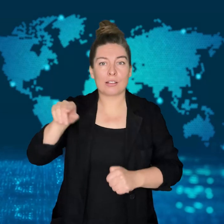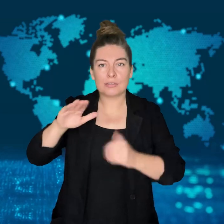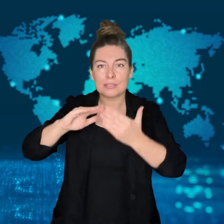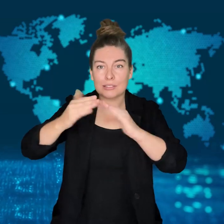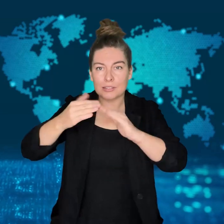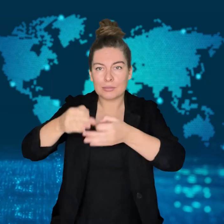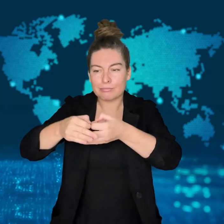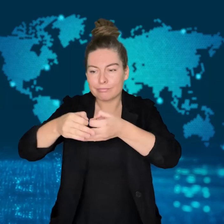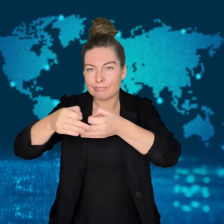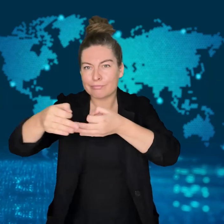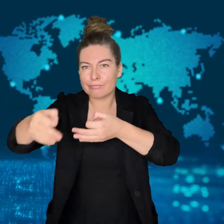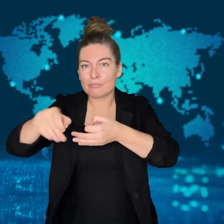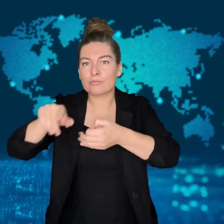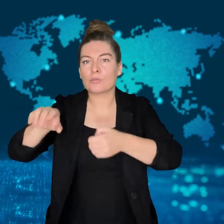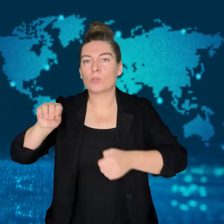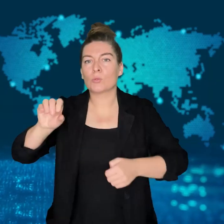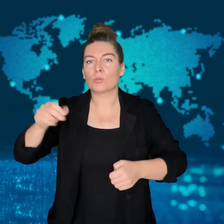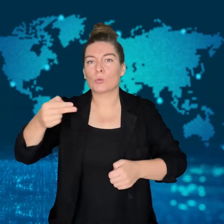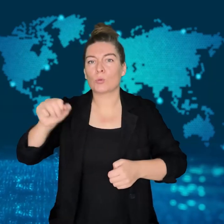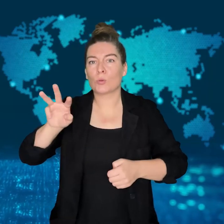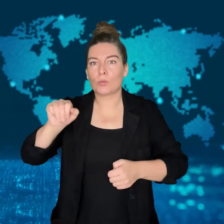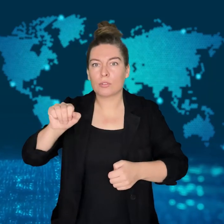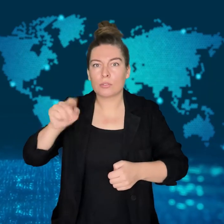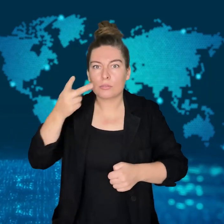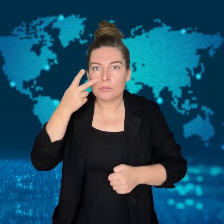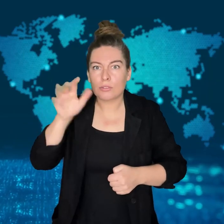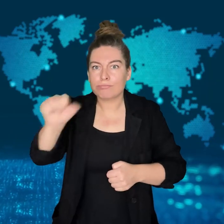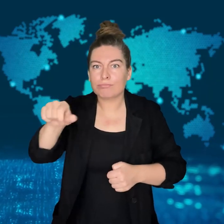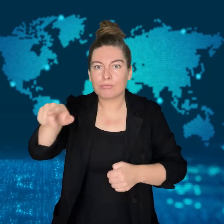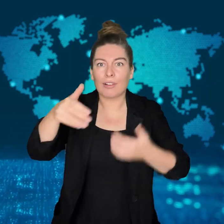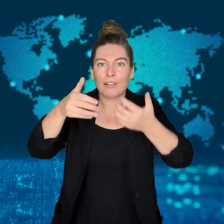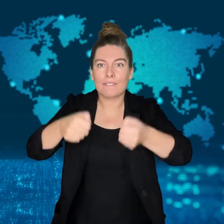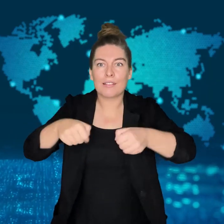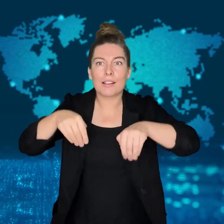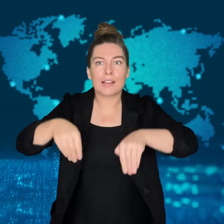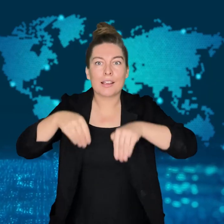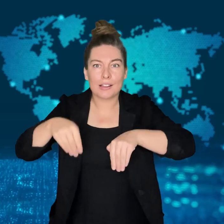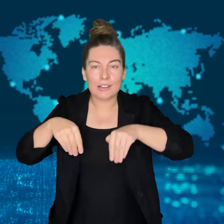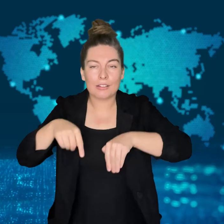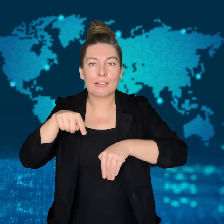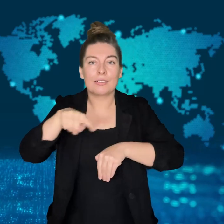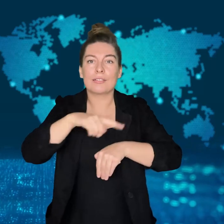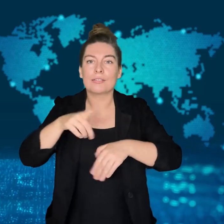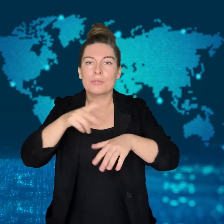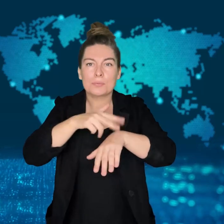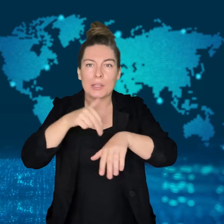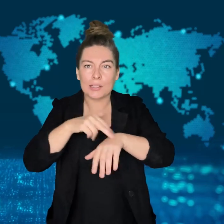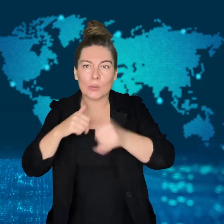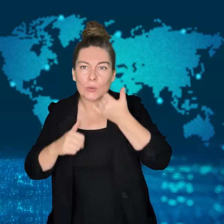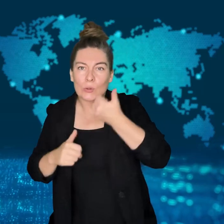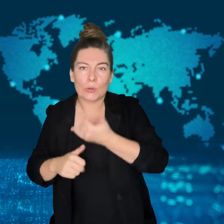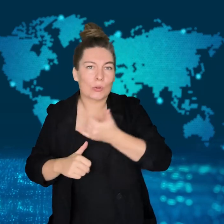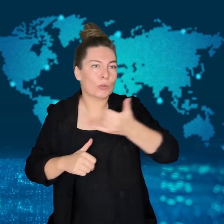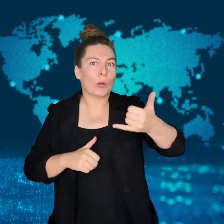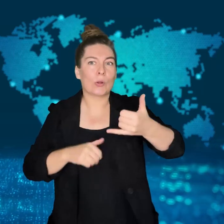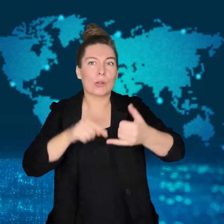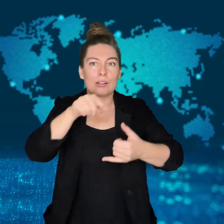Early on Monday, patrol officers spotted the kangaroo on a rural property near Oshawa,